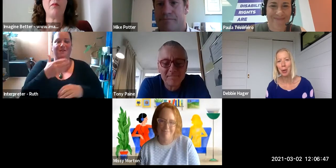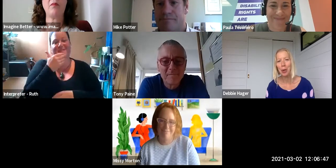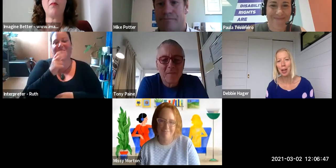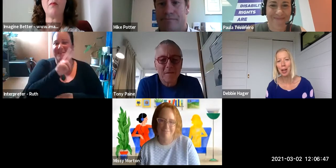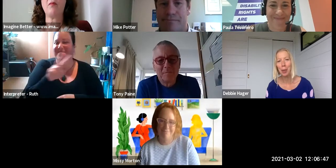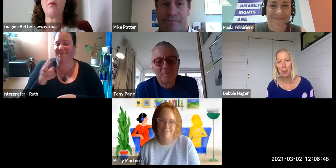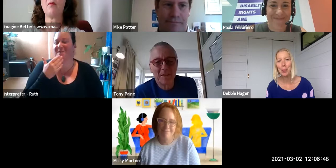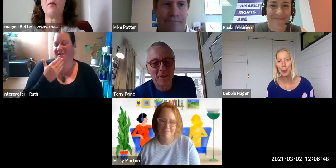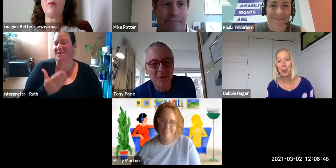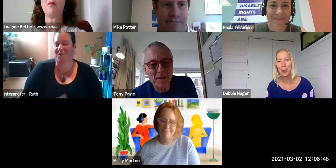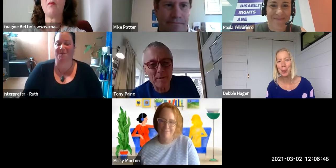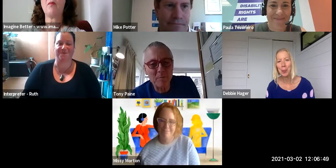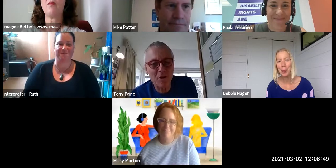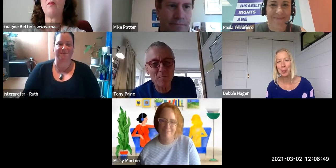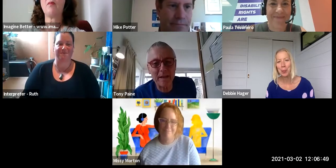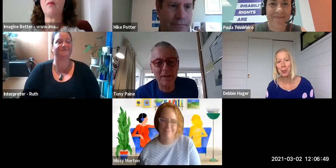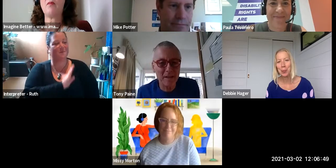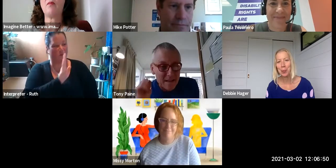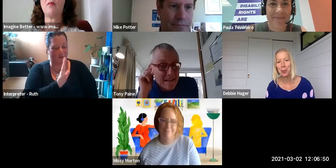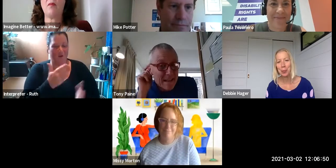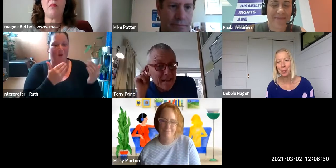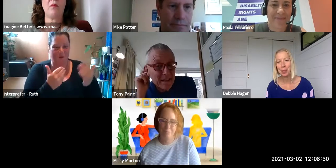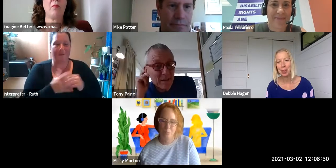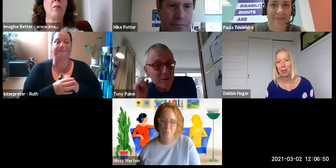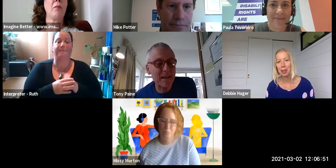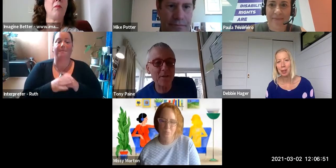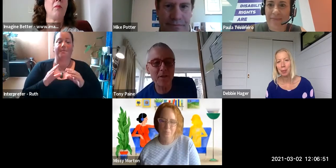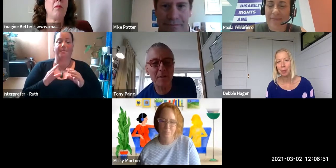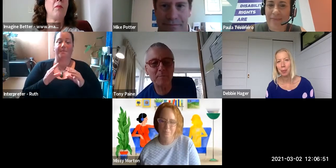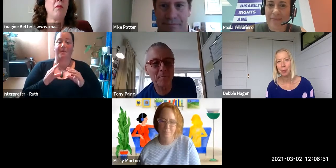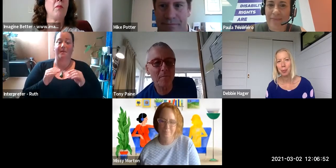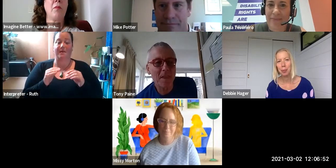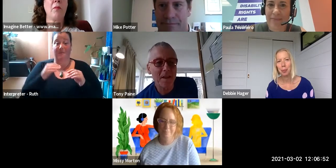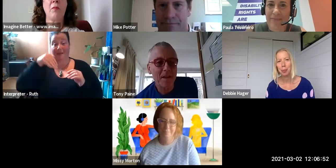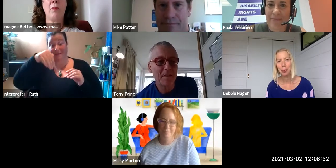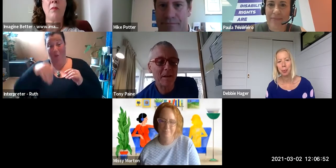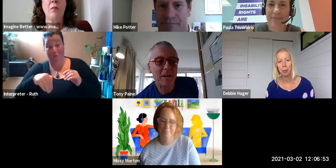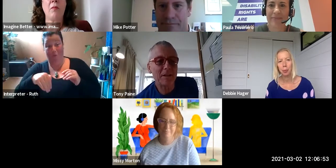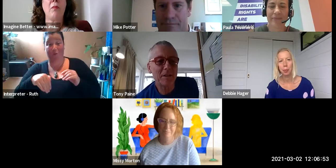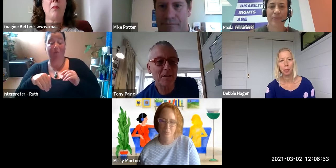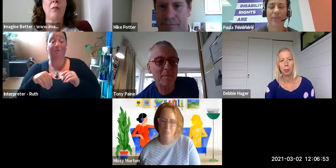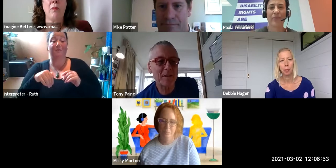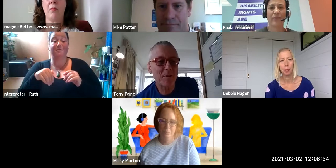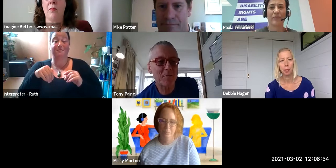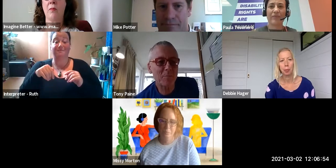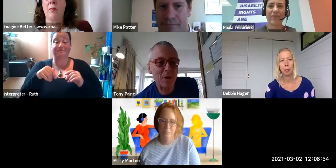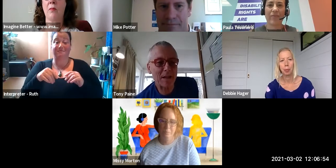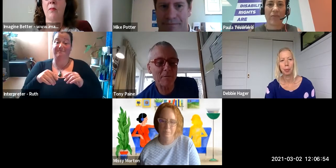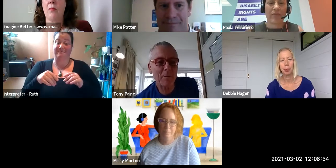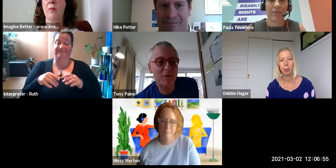[Tony Paine] Thank you, Debbie kia ora. Welcome. Then heading a little bit South - in the big smoke Mike.